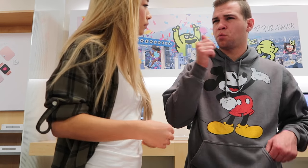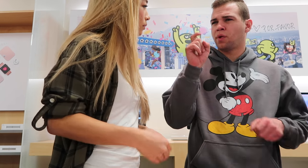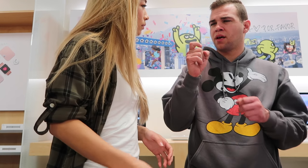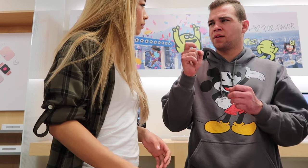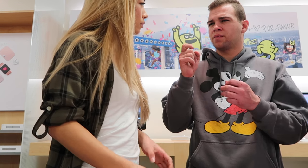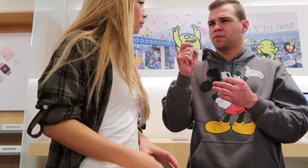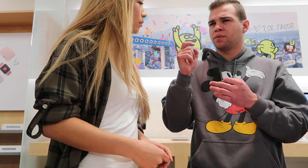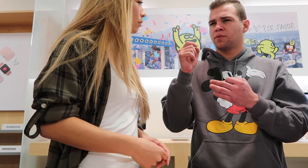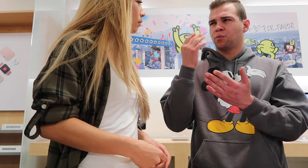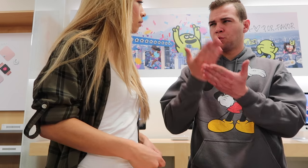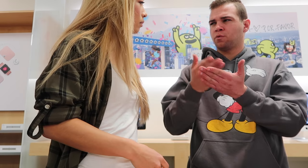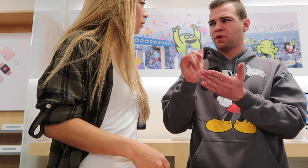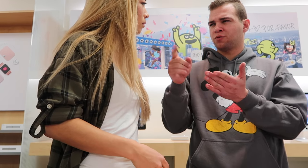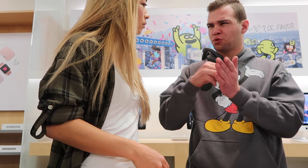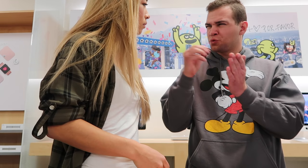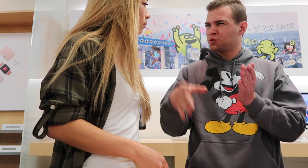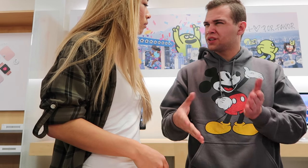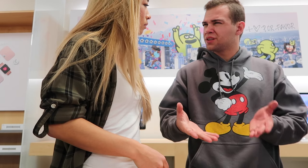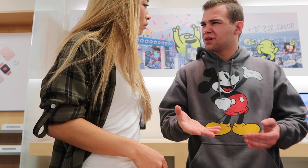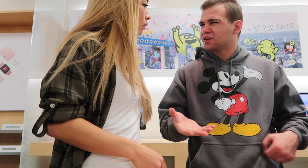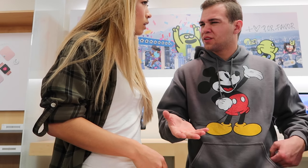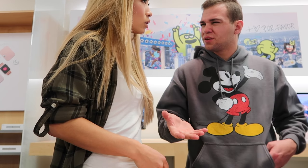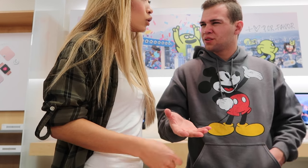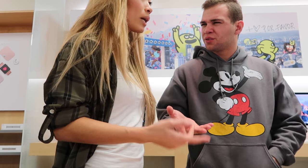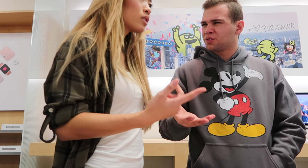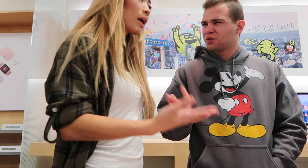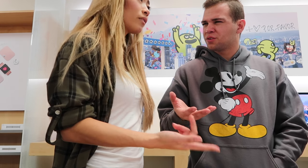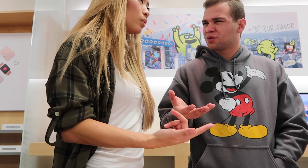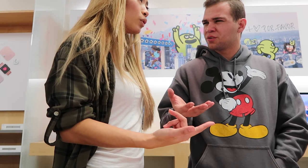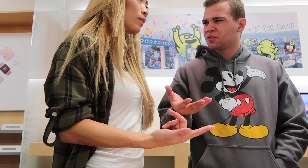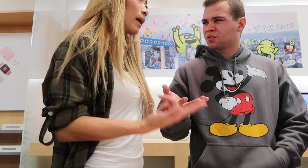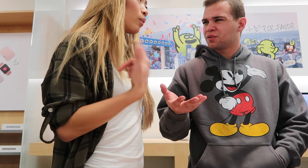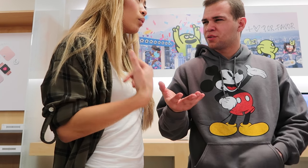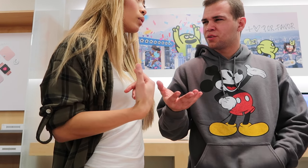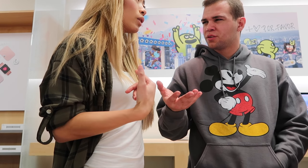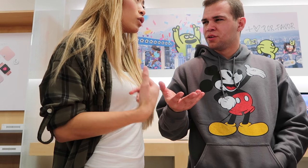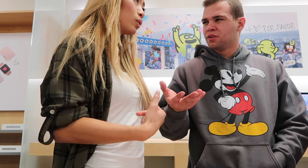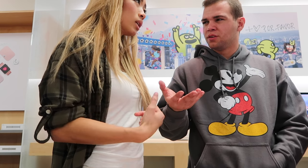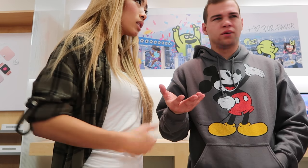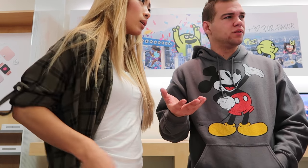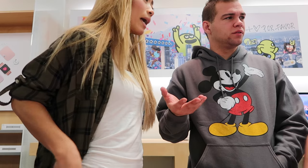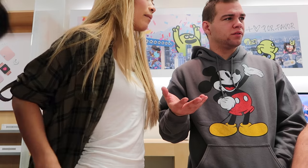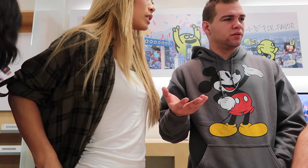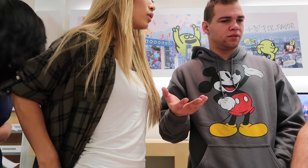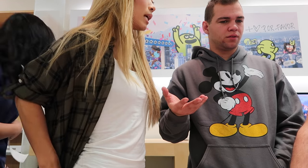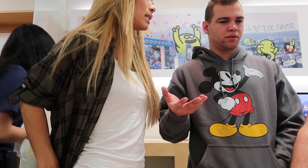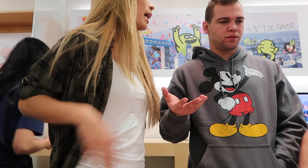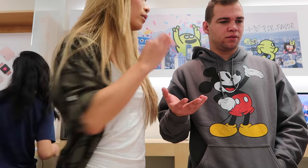You don't have to prove that you're a student? Oh, you guys don't have to approve that we're students? I have my student ID